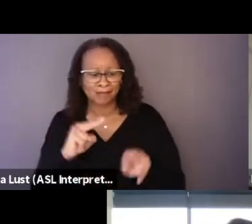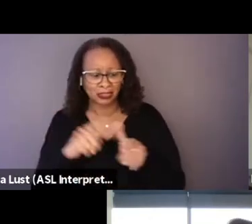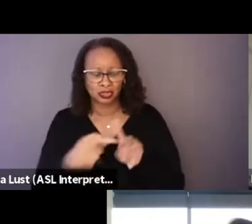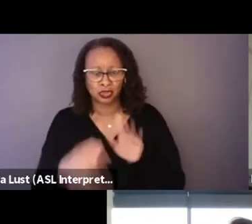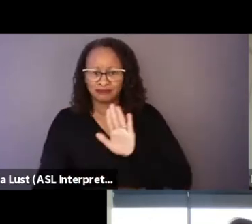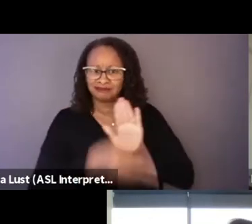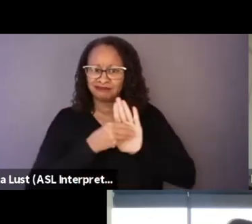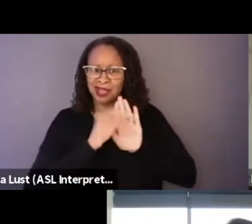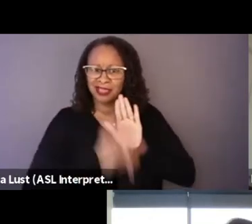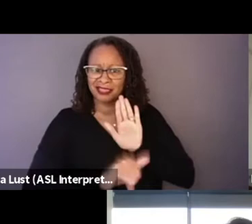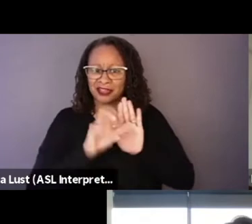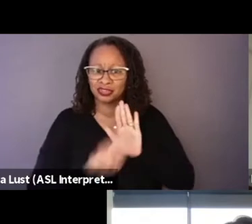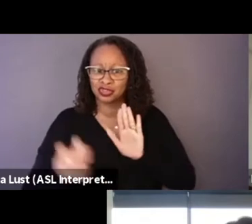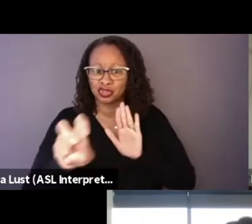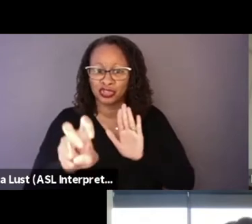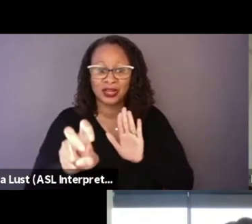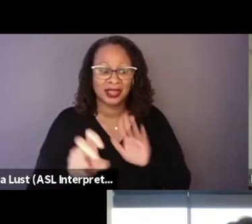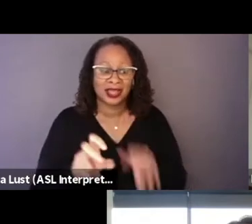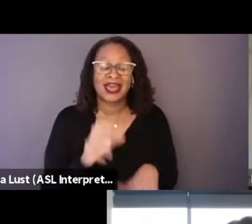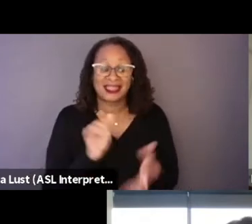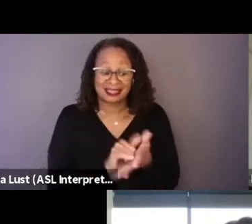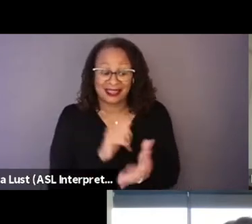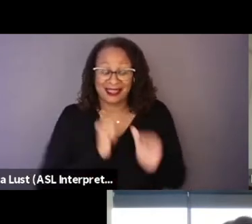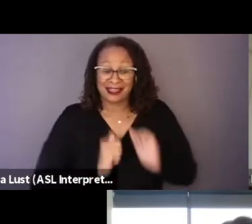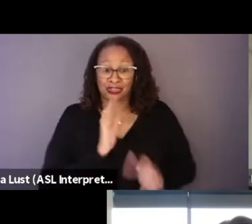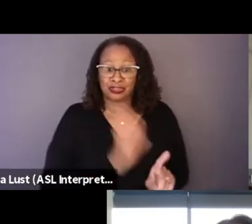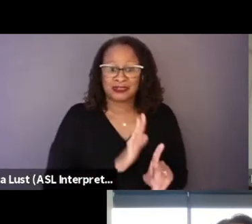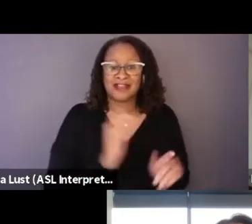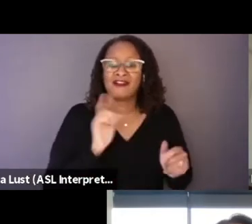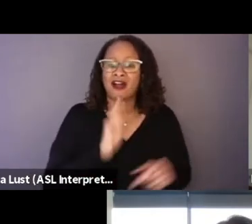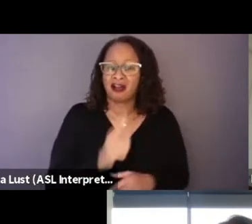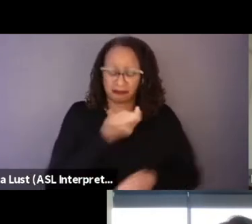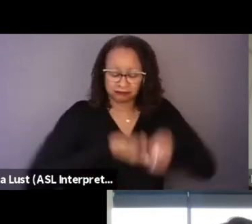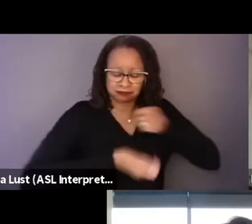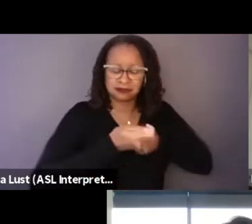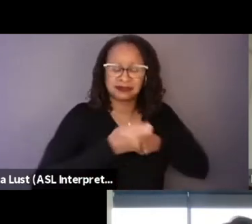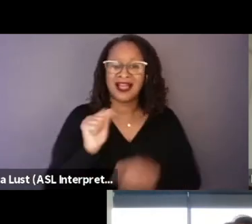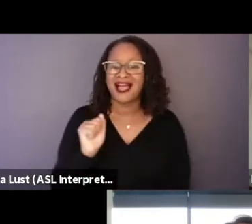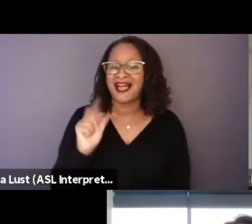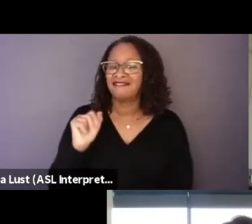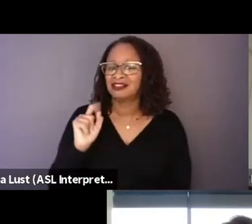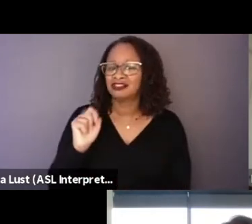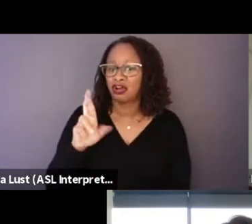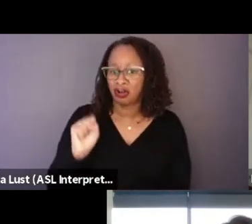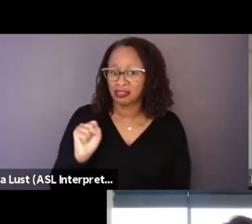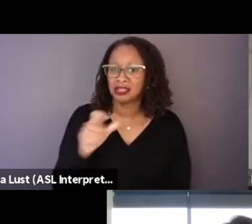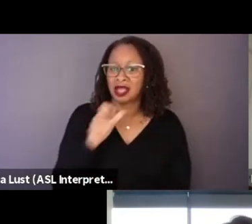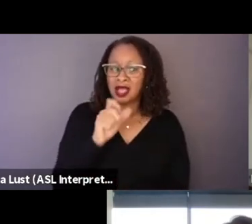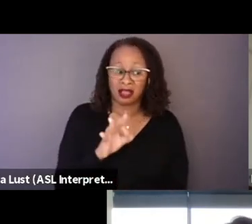that the actors were in the place, avatars of whoever was looking at the film